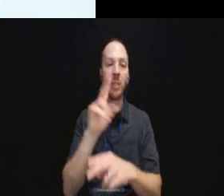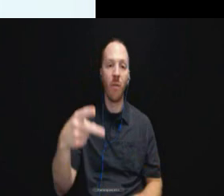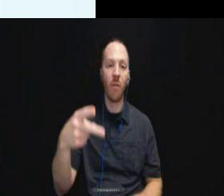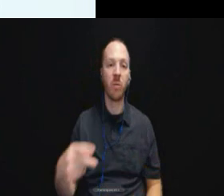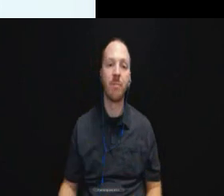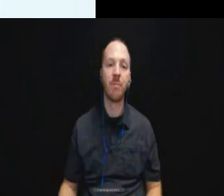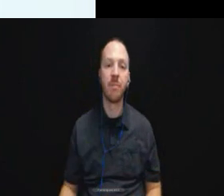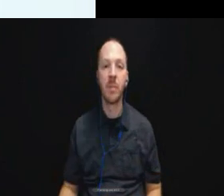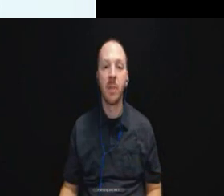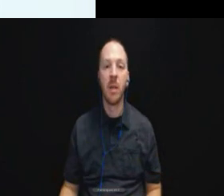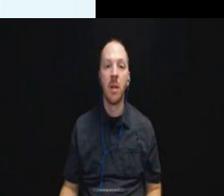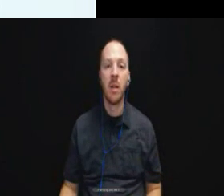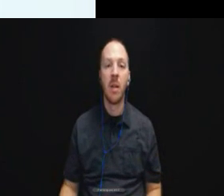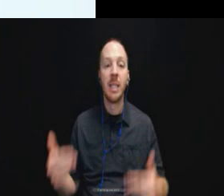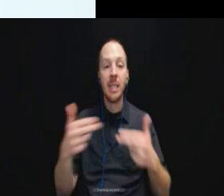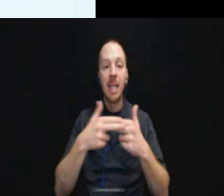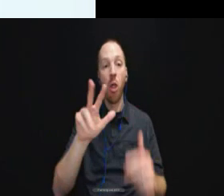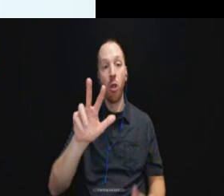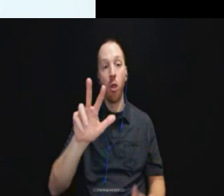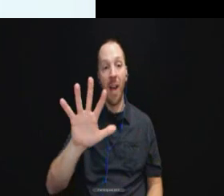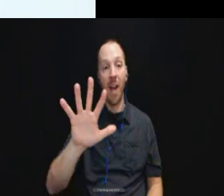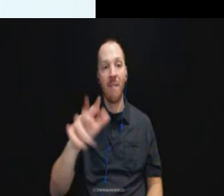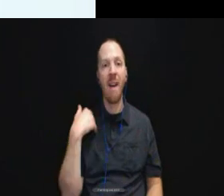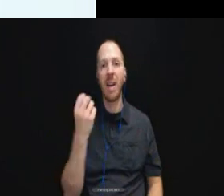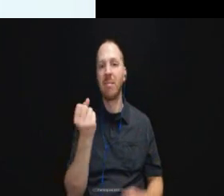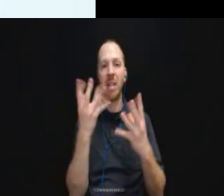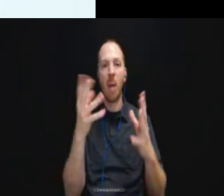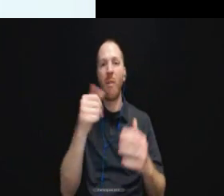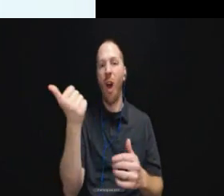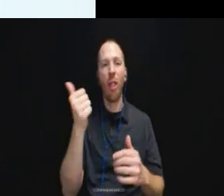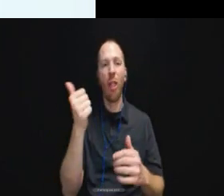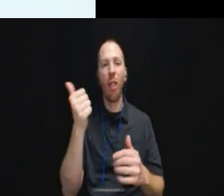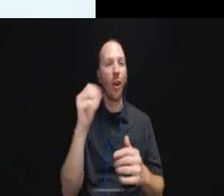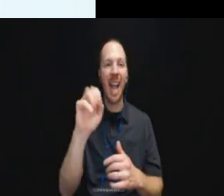Slide 35, I have a number of other cases where we talk about video phones.